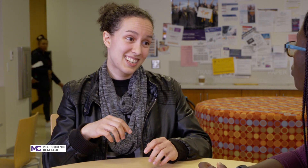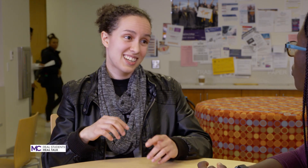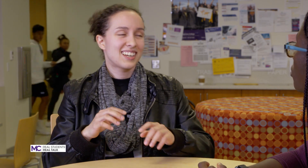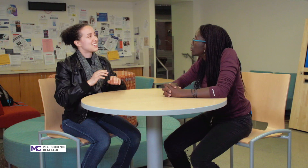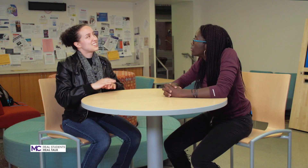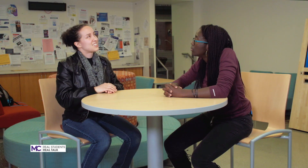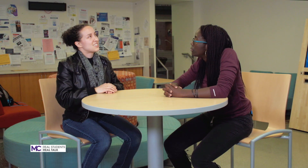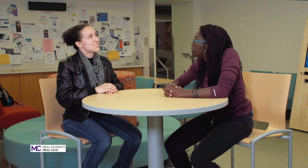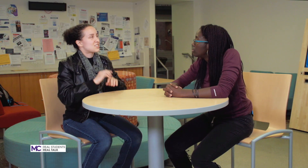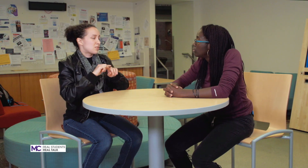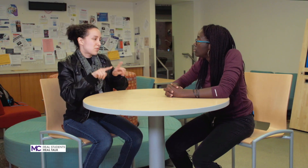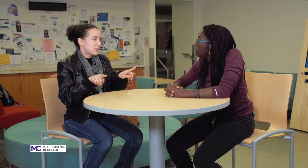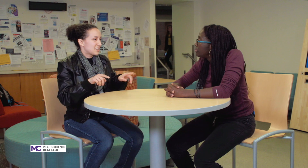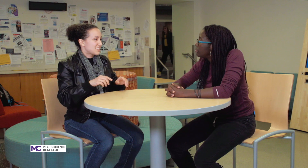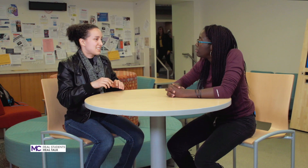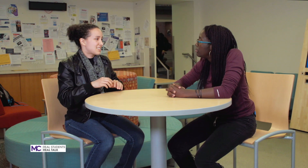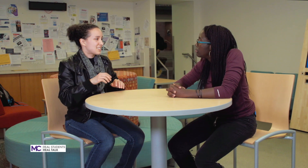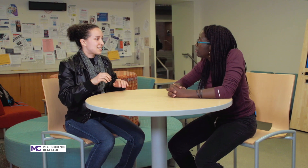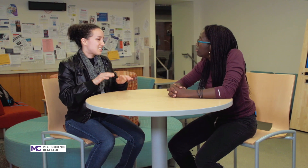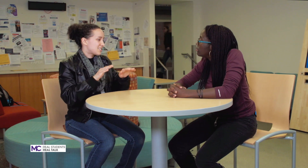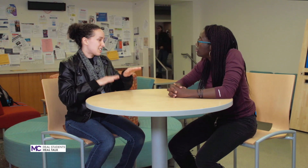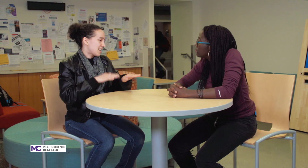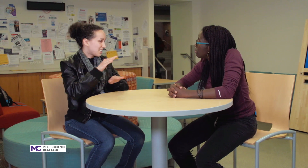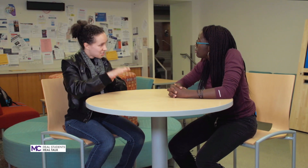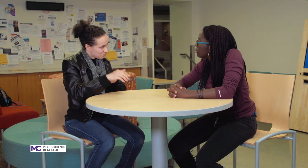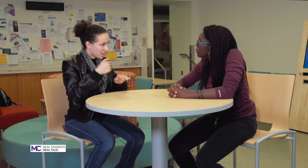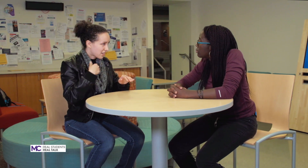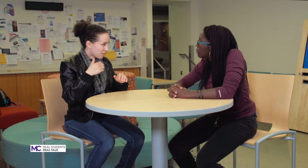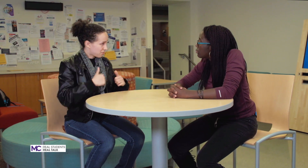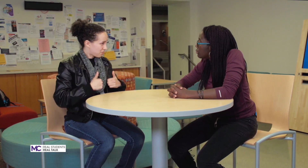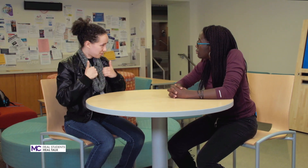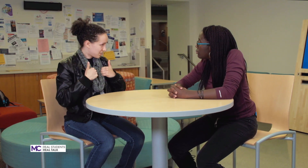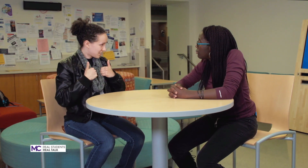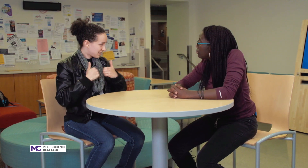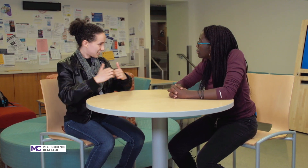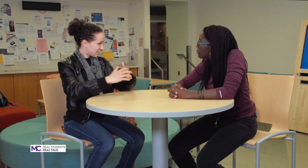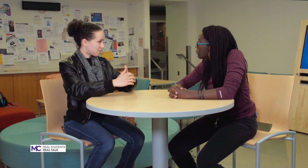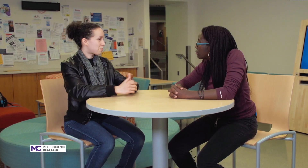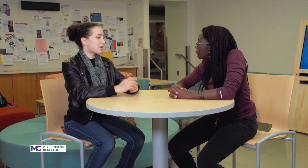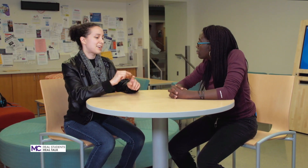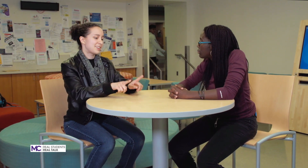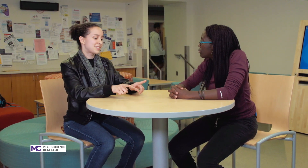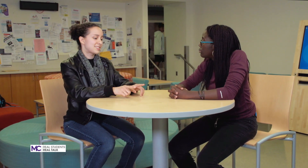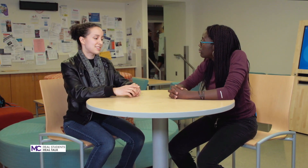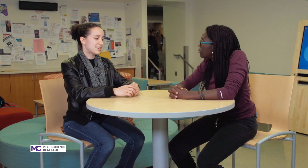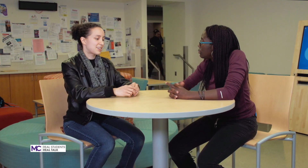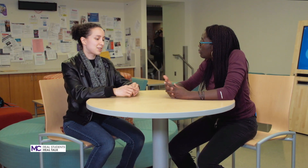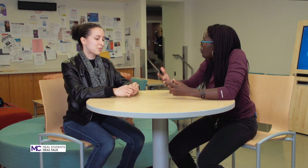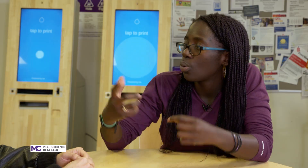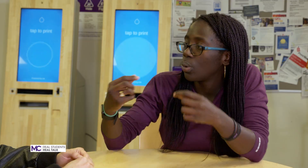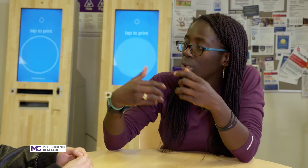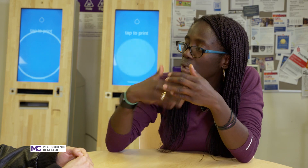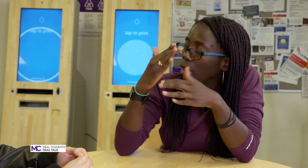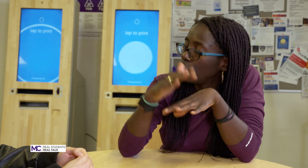it's a different stage in my life but